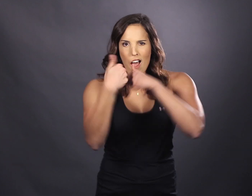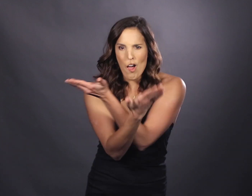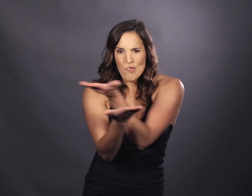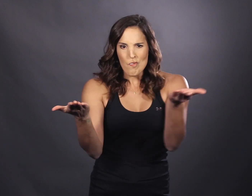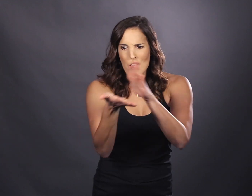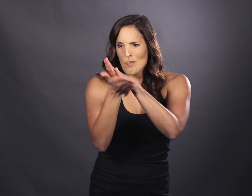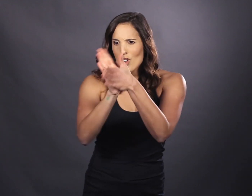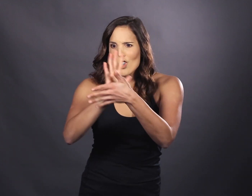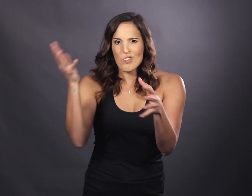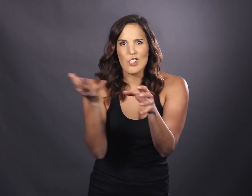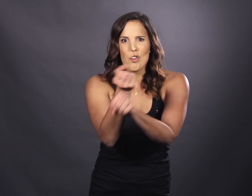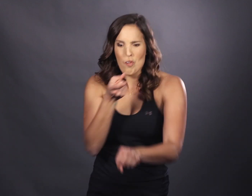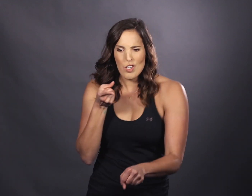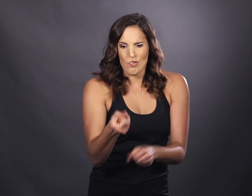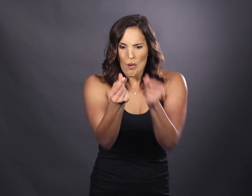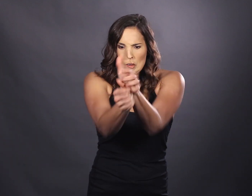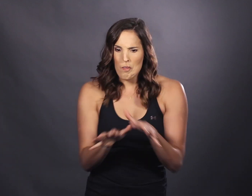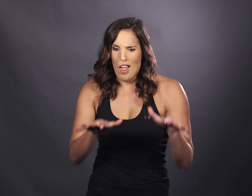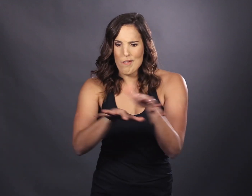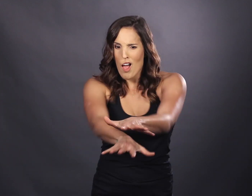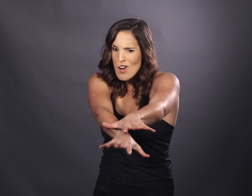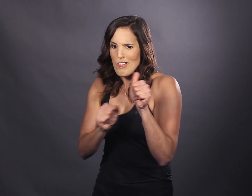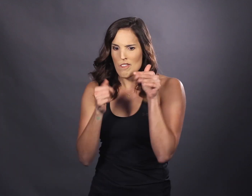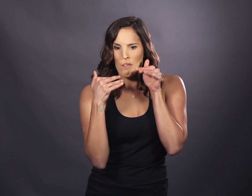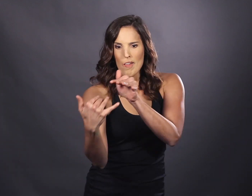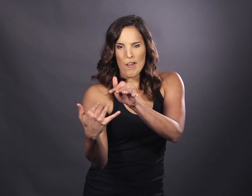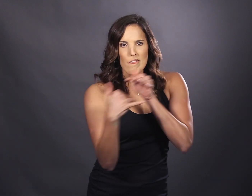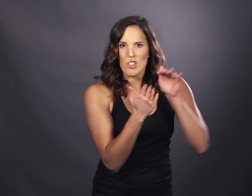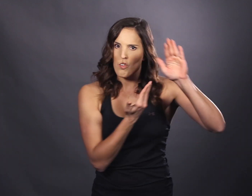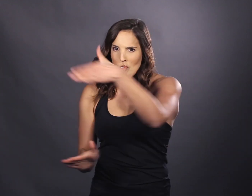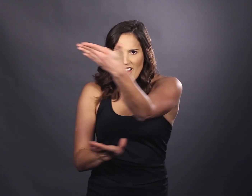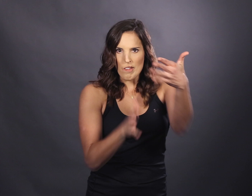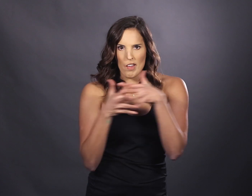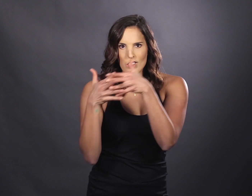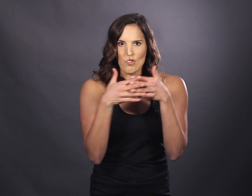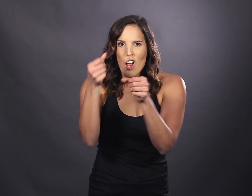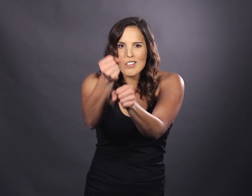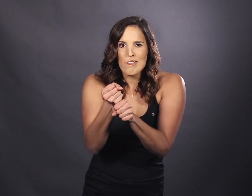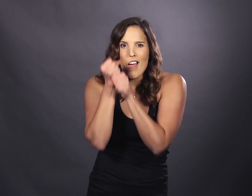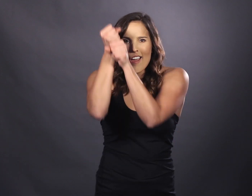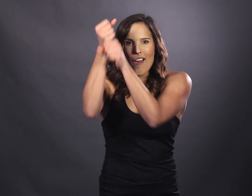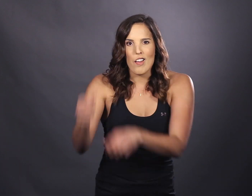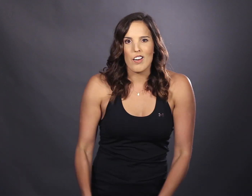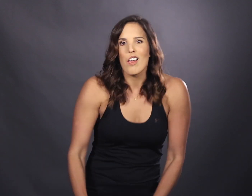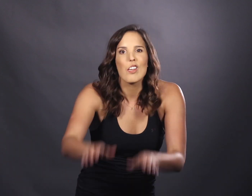How do we emerge victorious from the quagmire? Leave the battlefield waving Betsy Ross' flag higher?